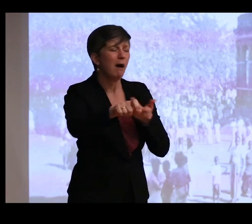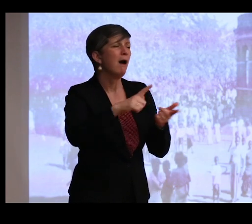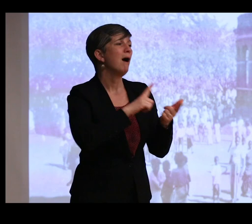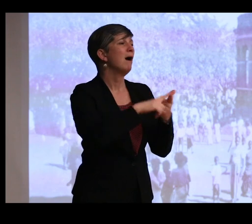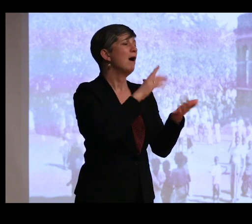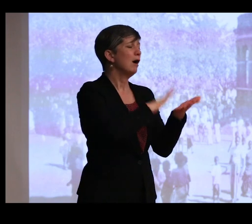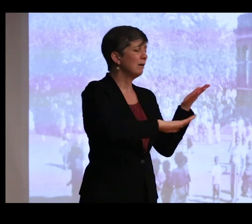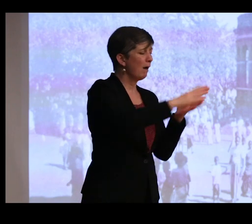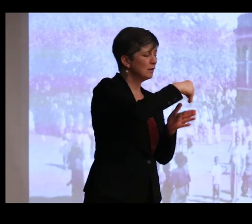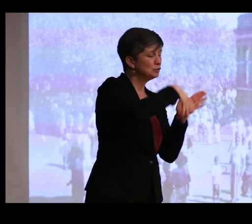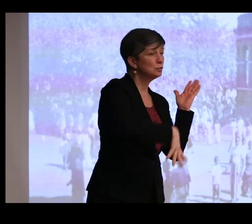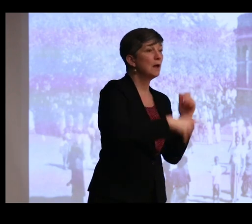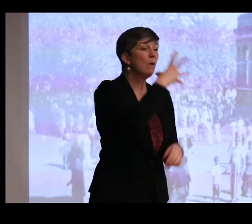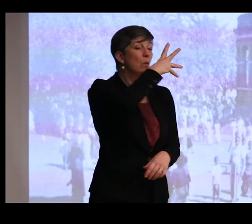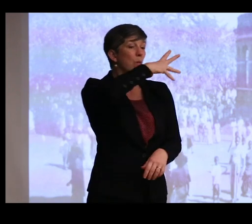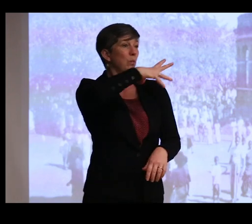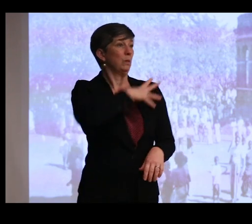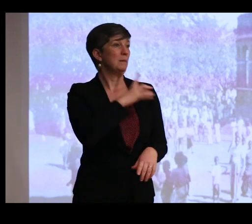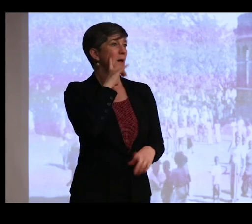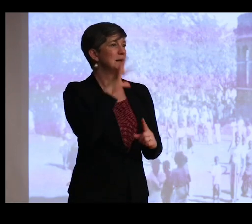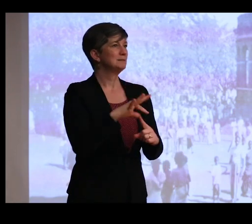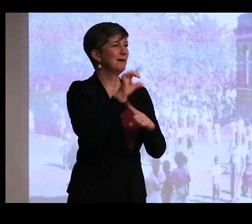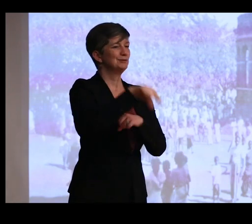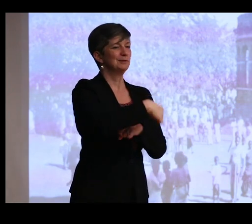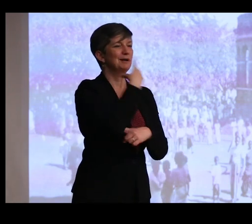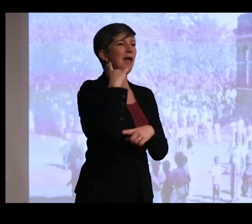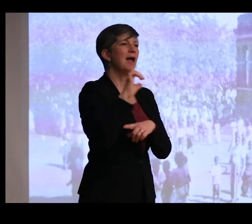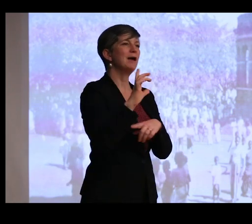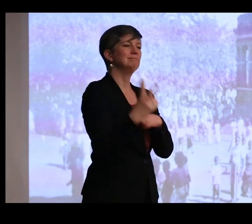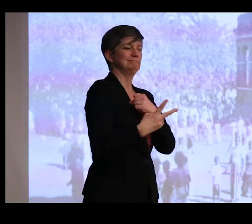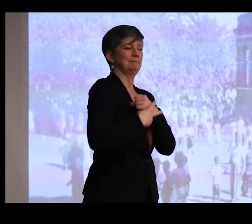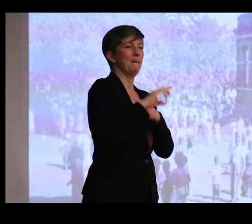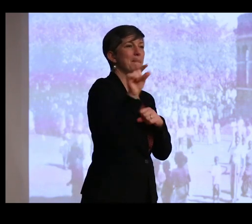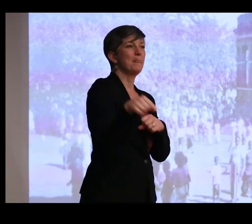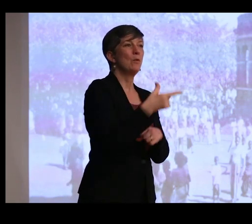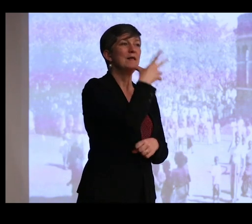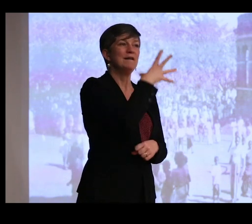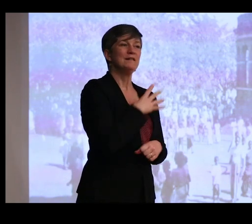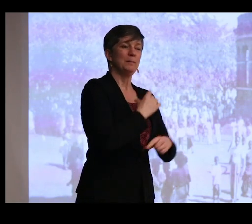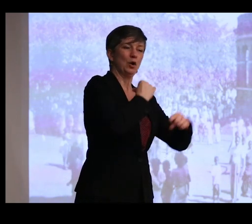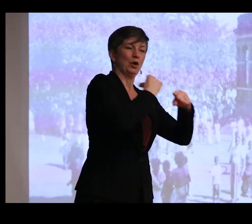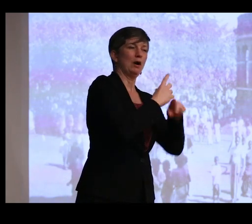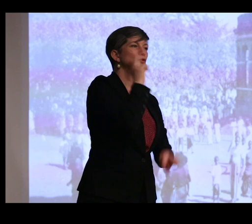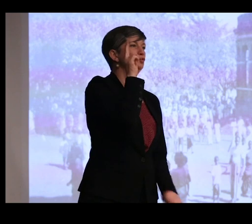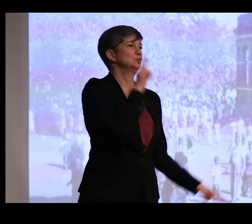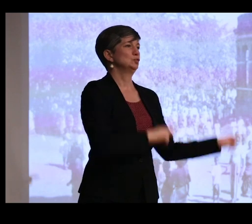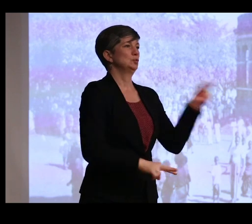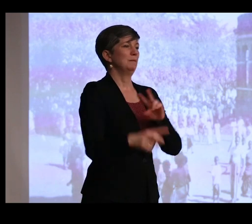and Muslim women, for whom there was a special day set aside with only female guards supervising the exhibits.